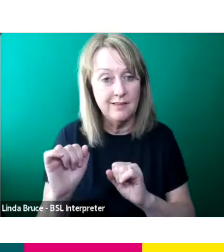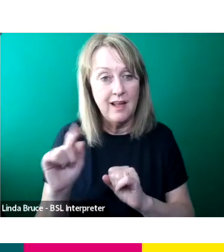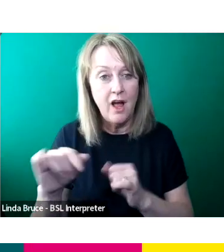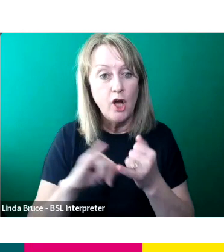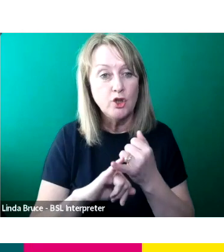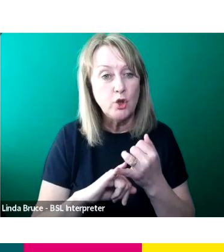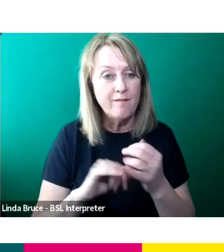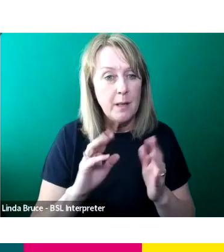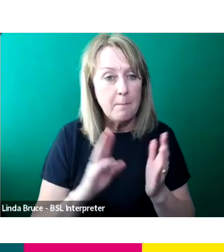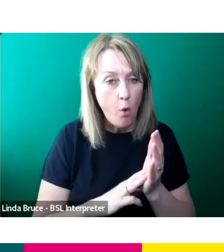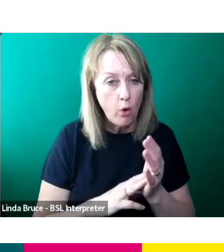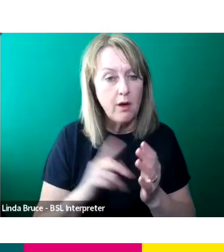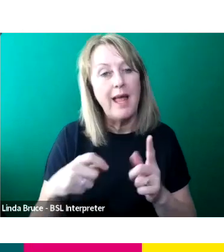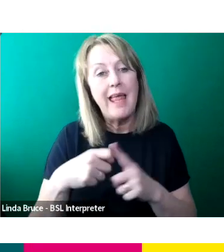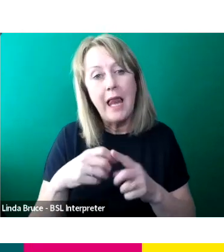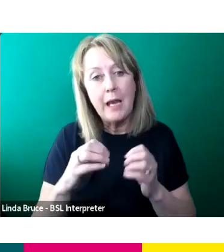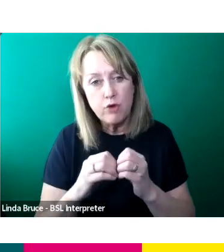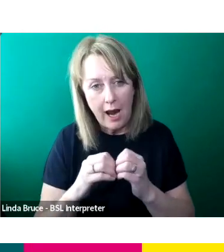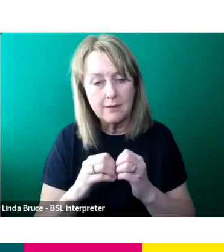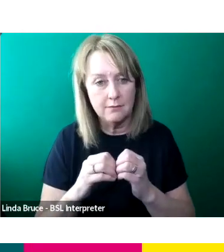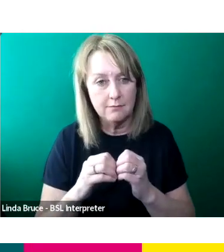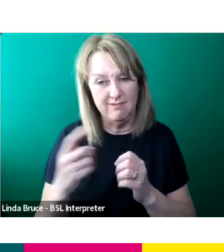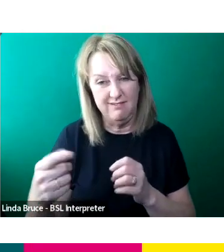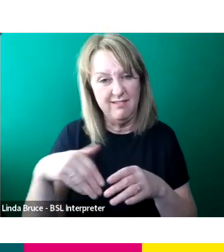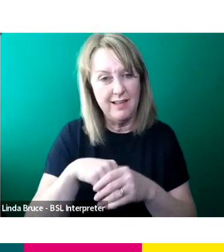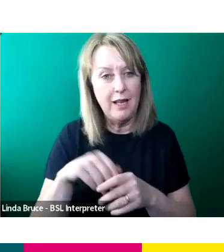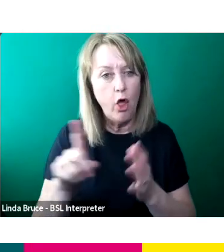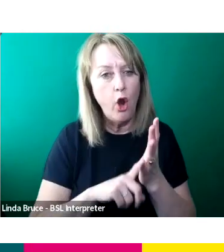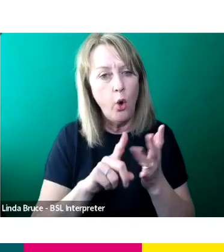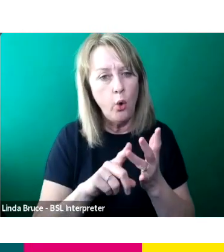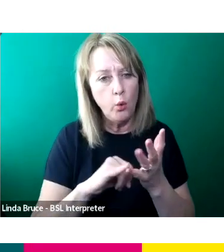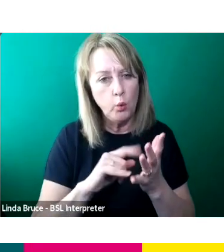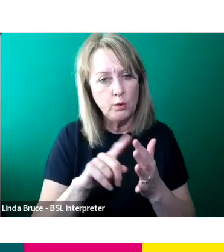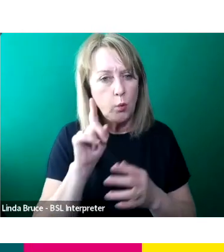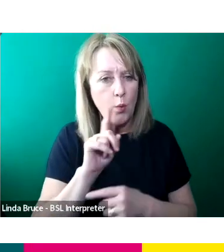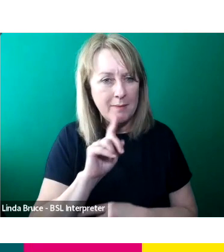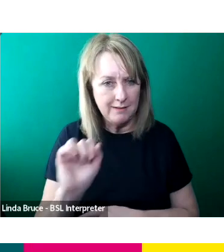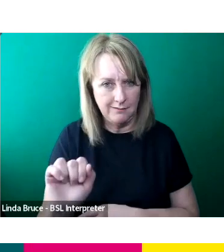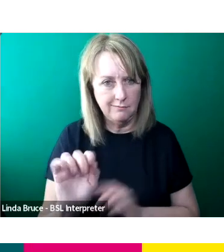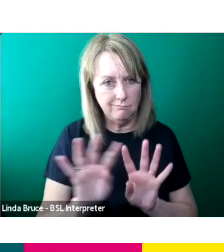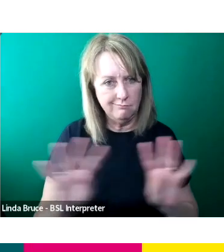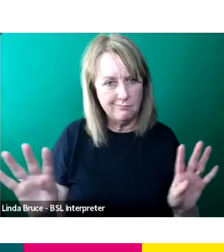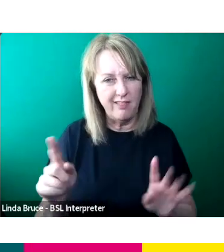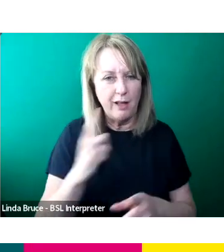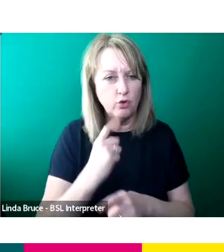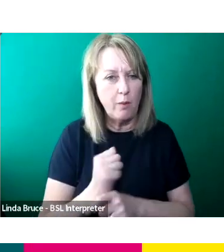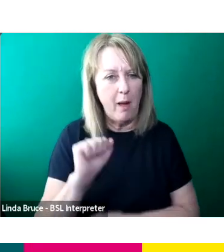Bryan who are part of the loose women panels and openly spoke about their disabilities as well.